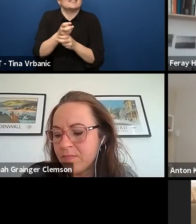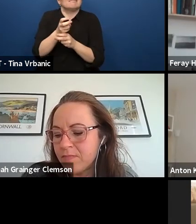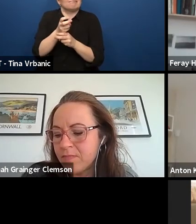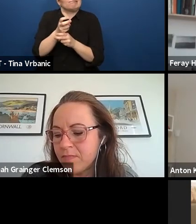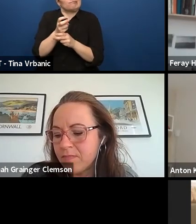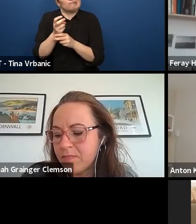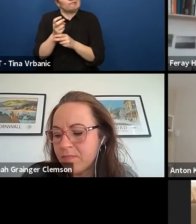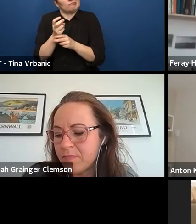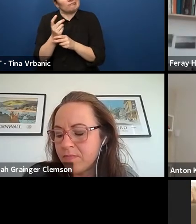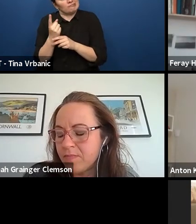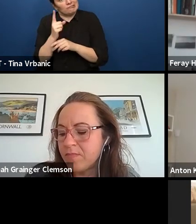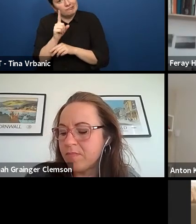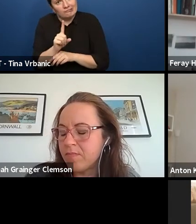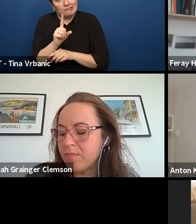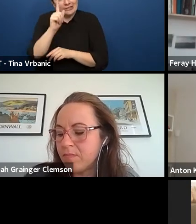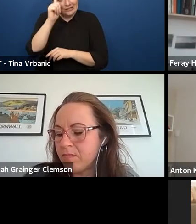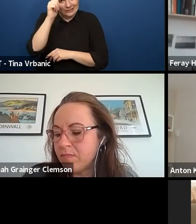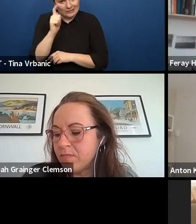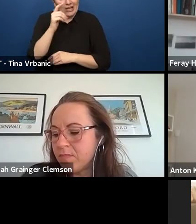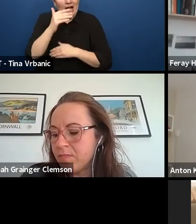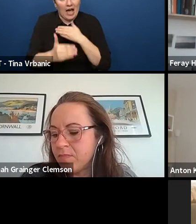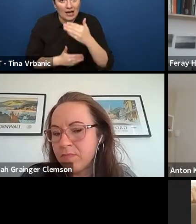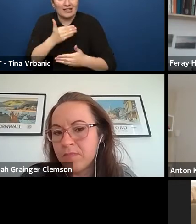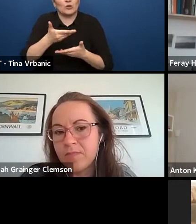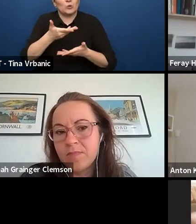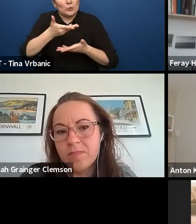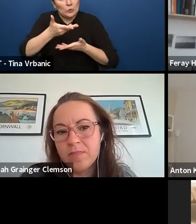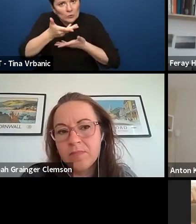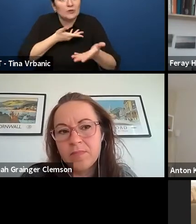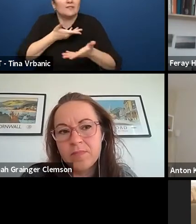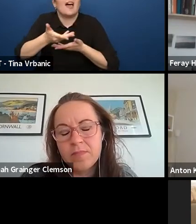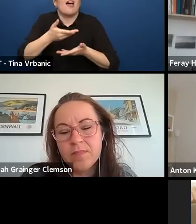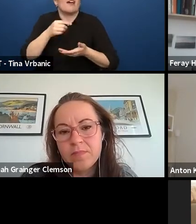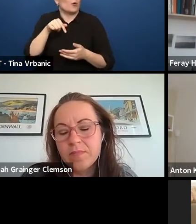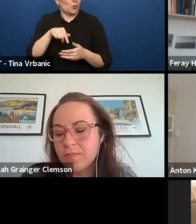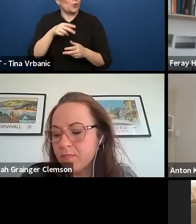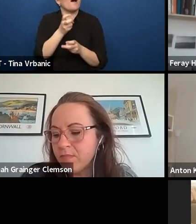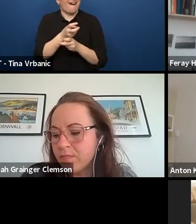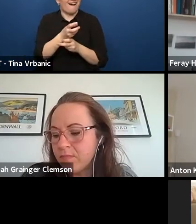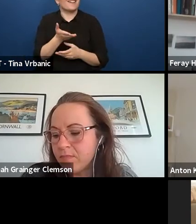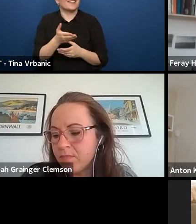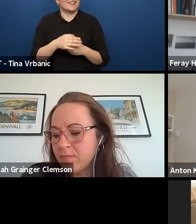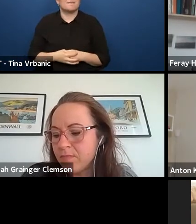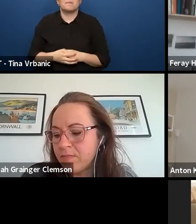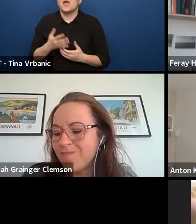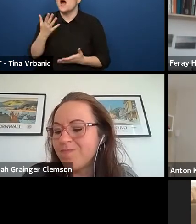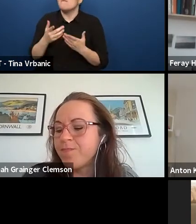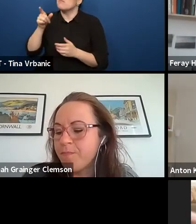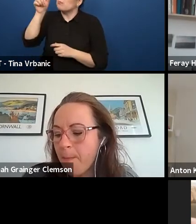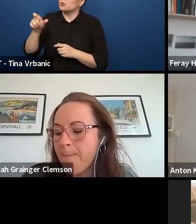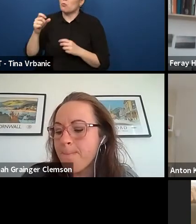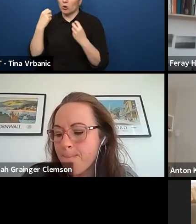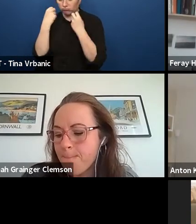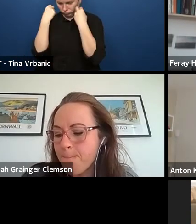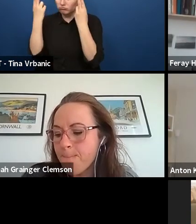So, I think some of the people who are more assertive personality wise,